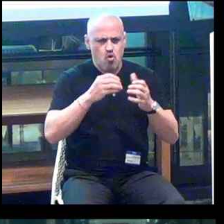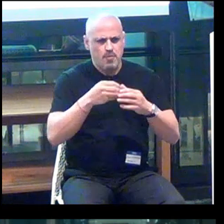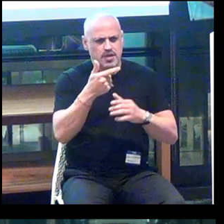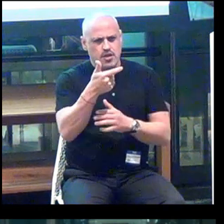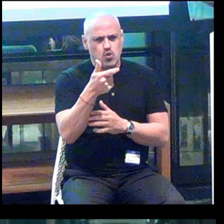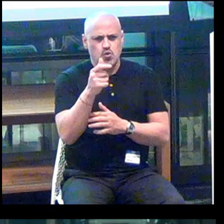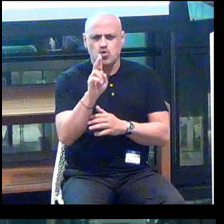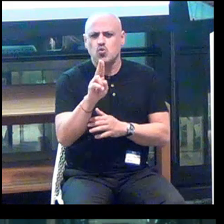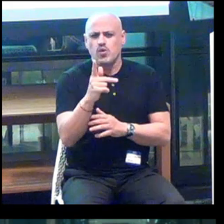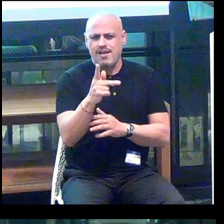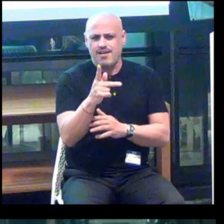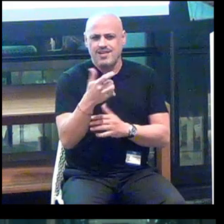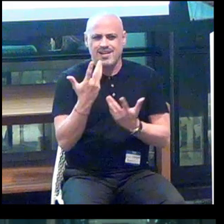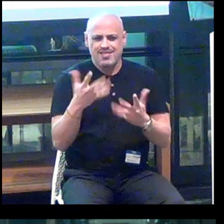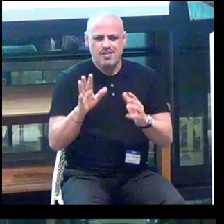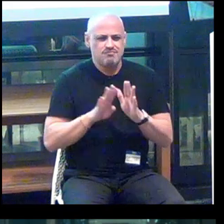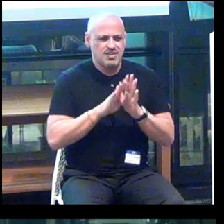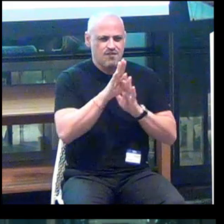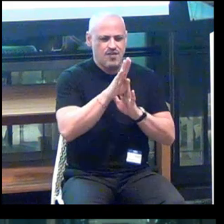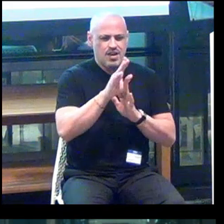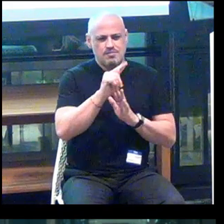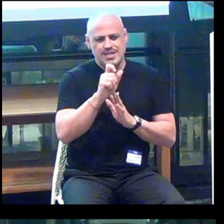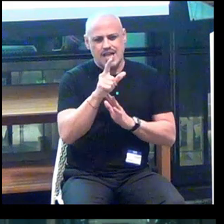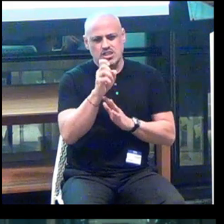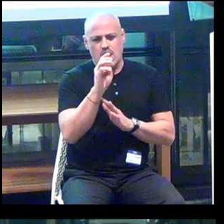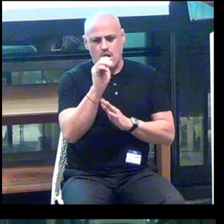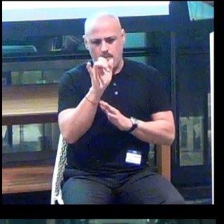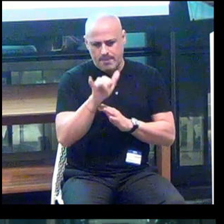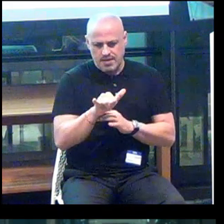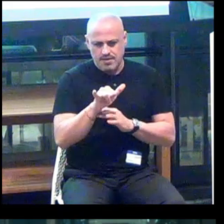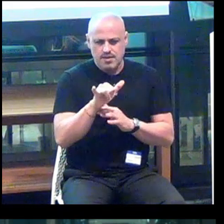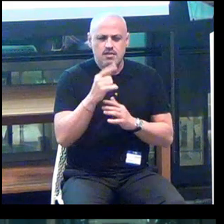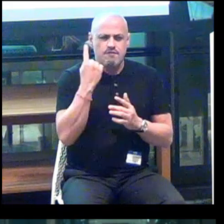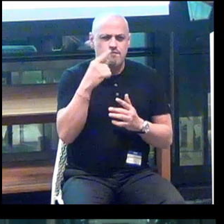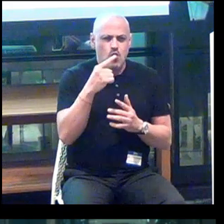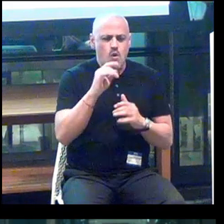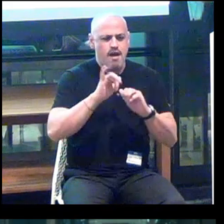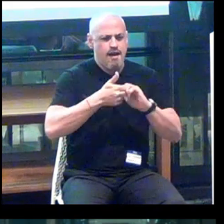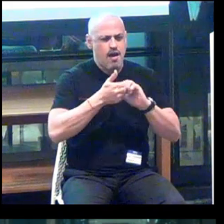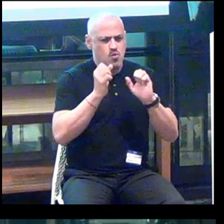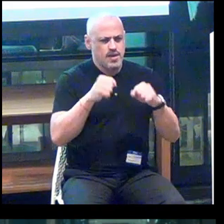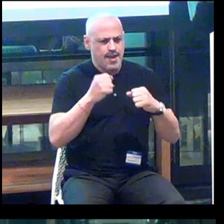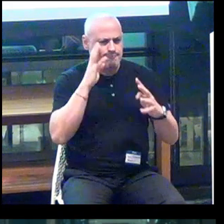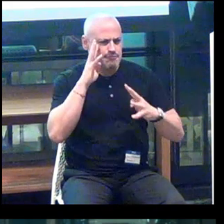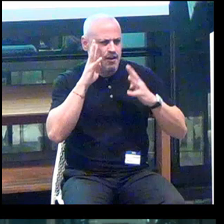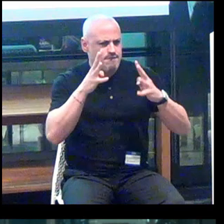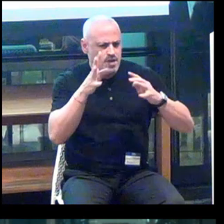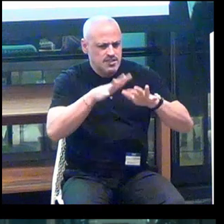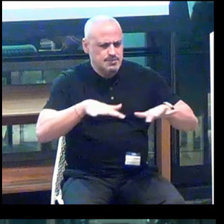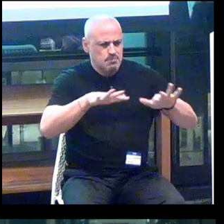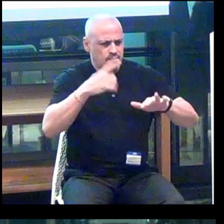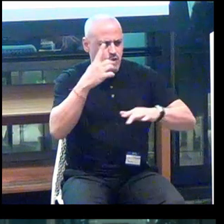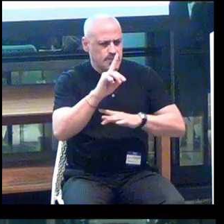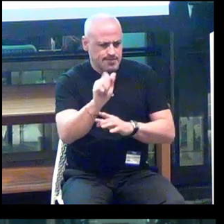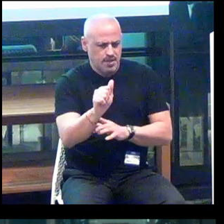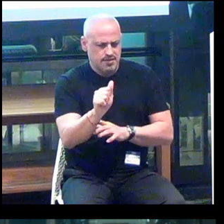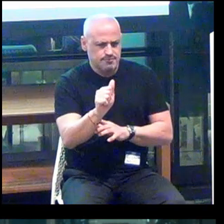And they had already developed a taxonomy around how you could innovate in the space of disability.